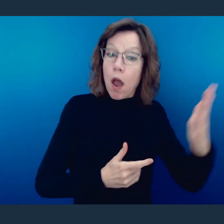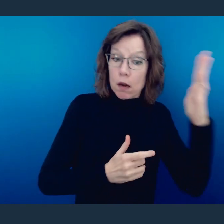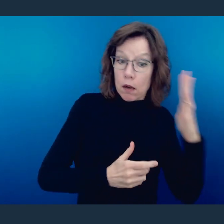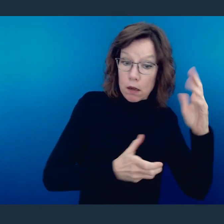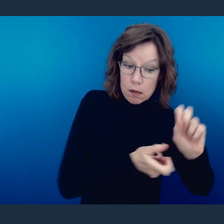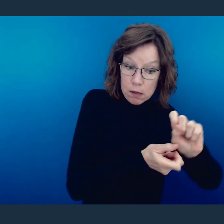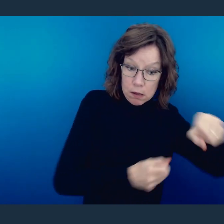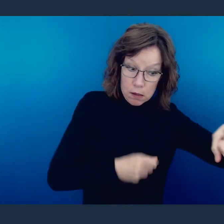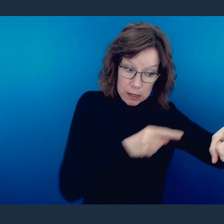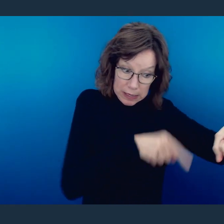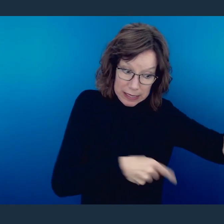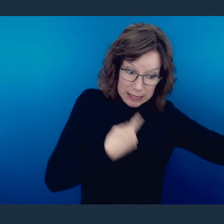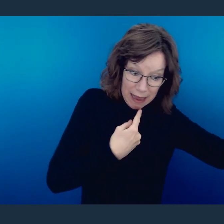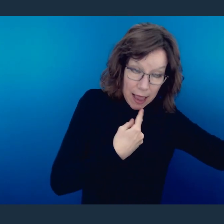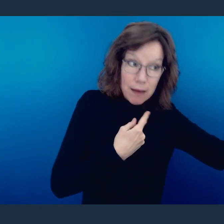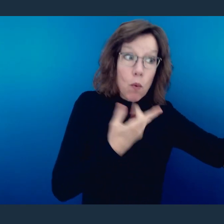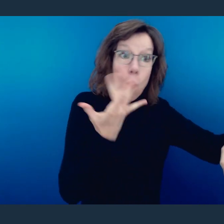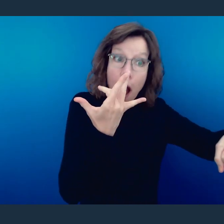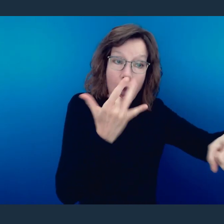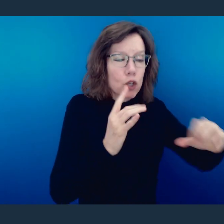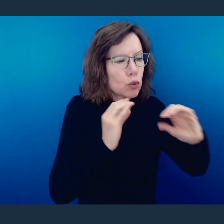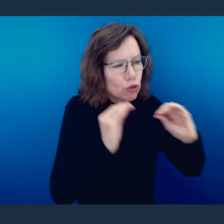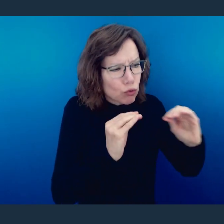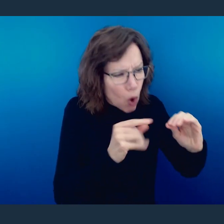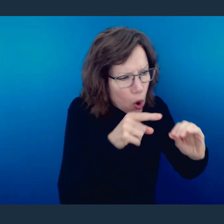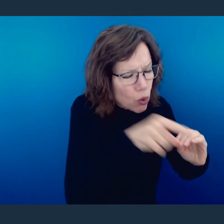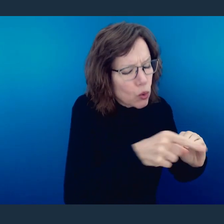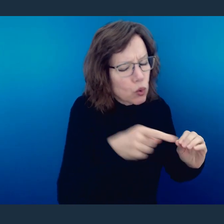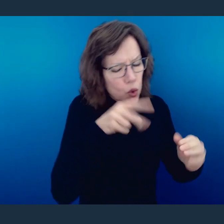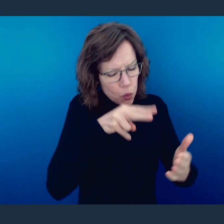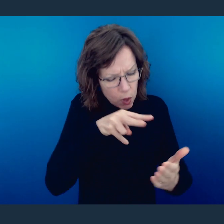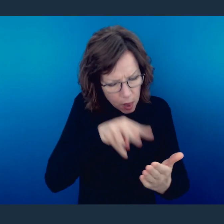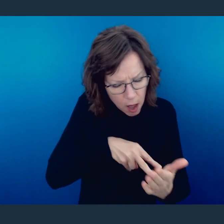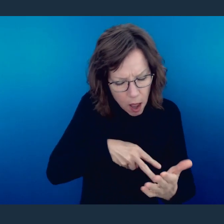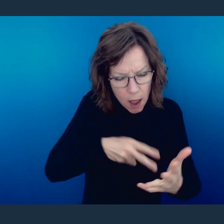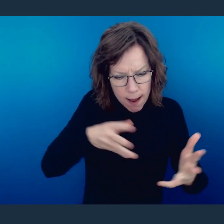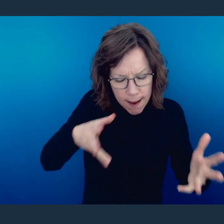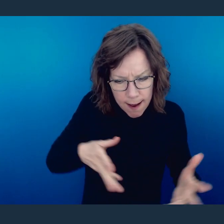for our instruction, that through endurance and through the encouragement of the scriptures